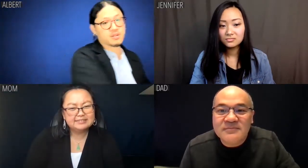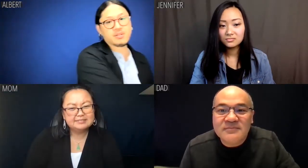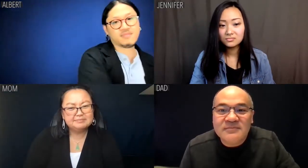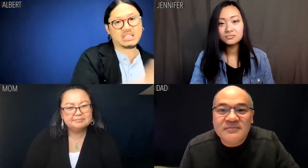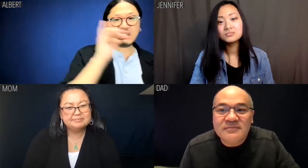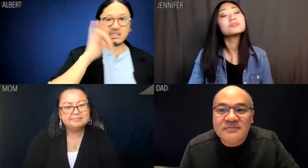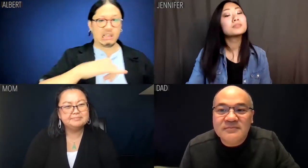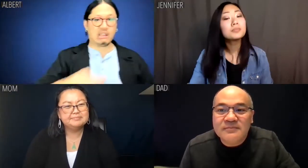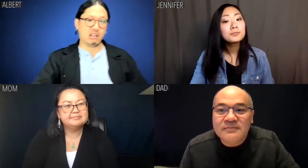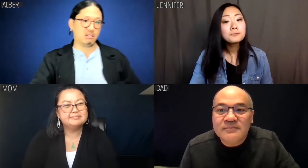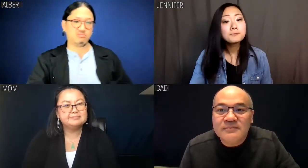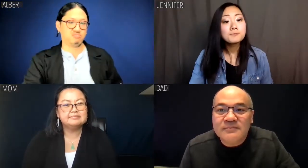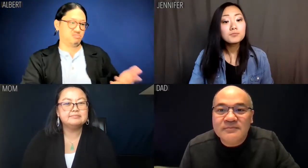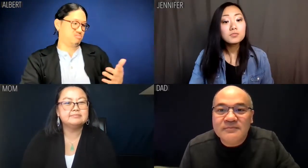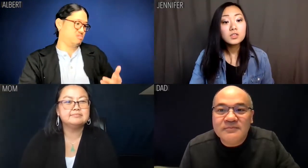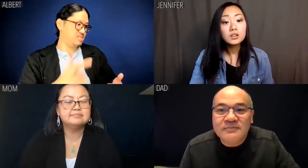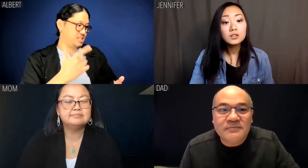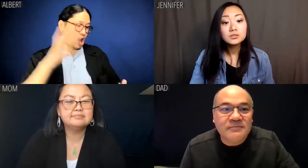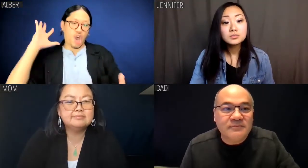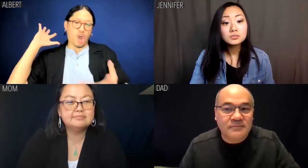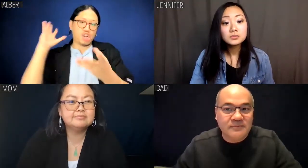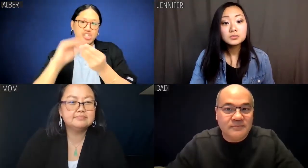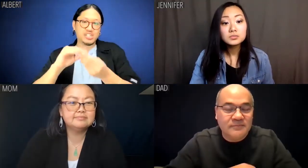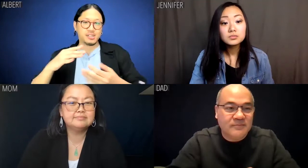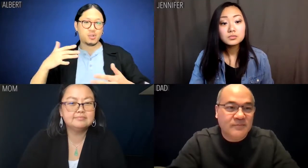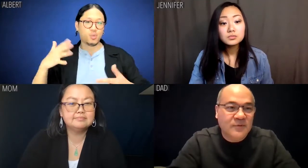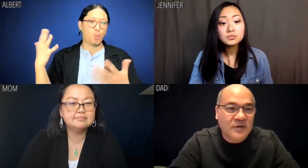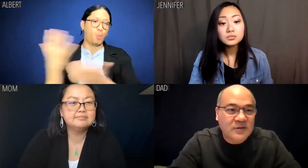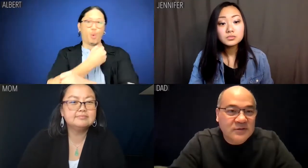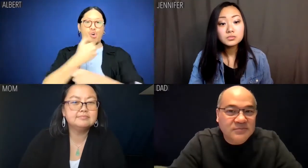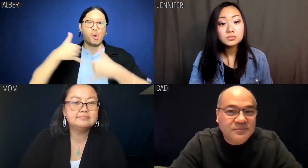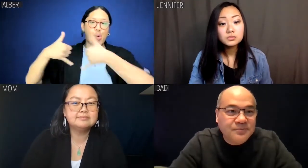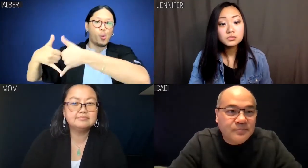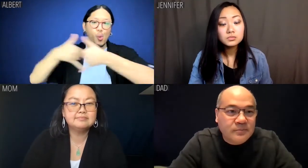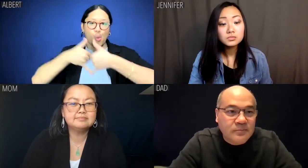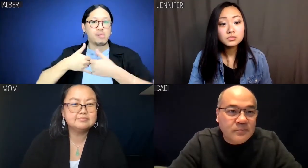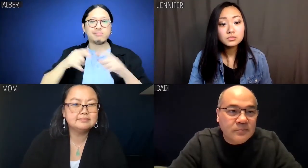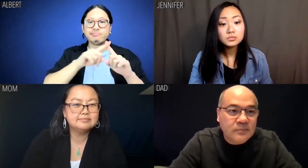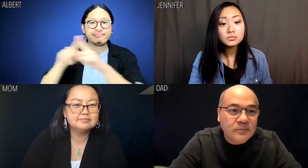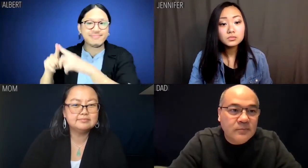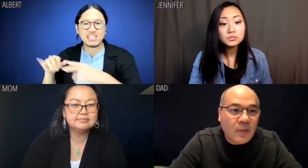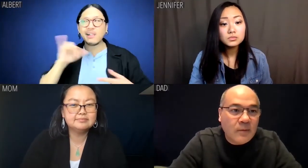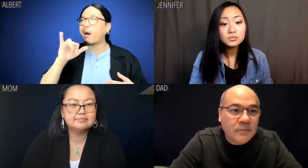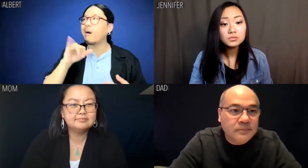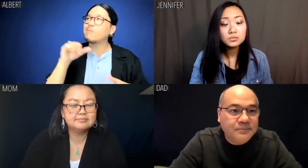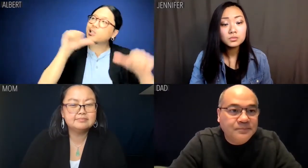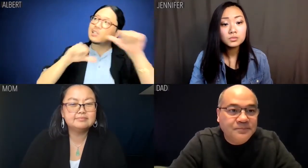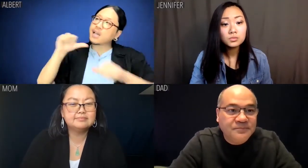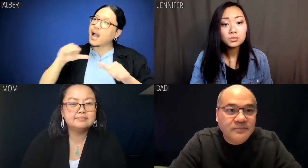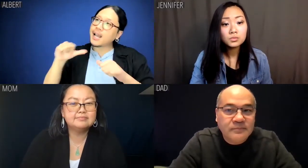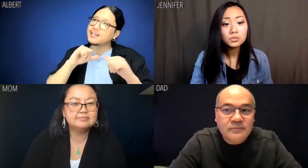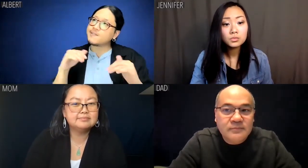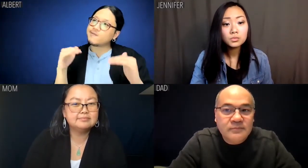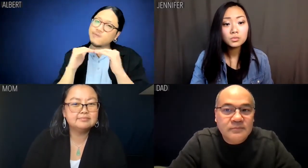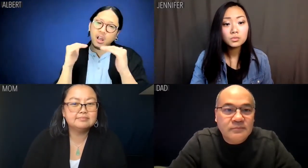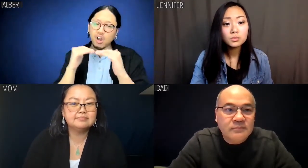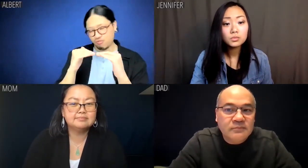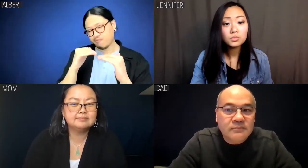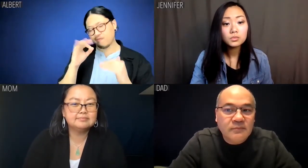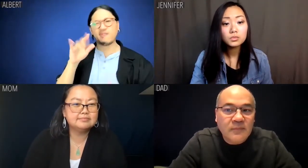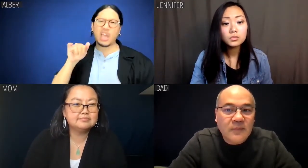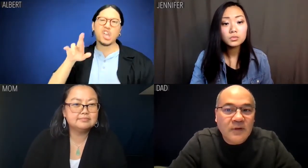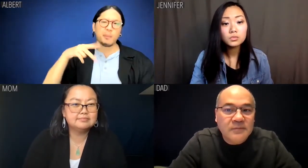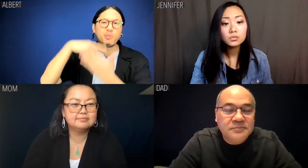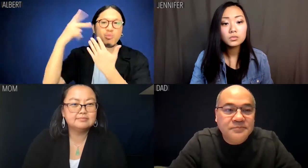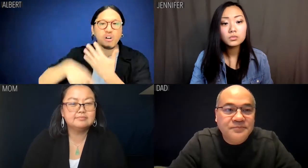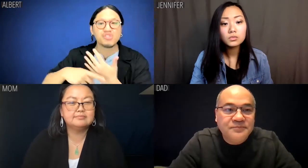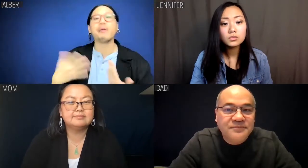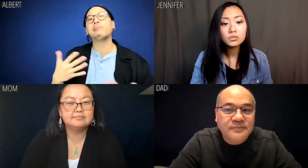Albert: Oh, that that's every last award-winning science fair project